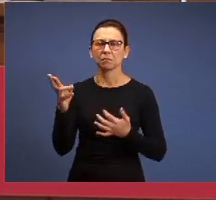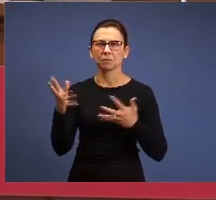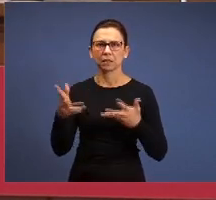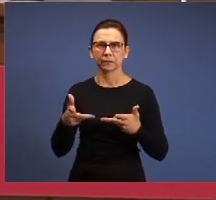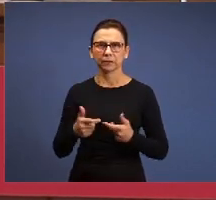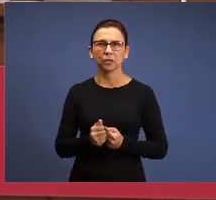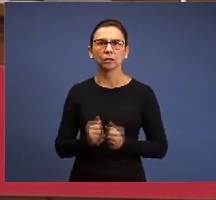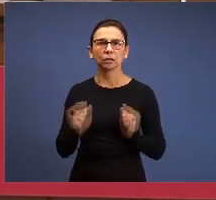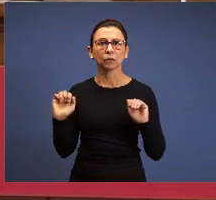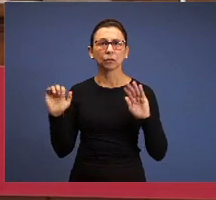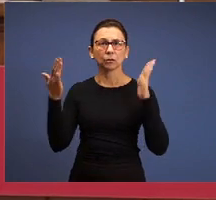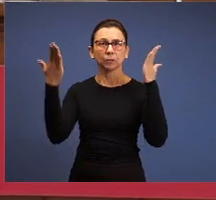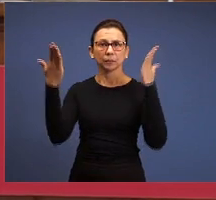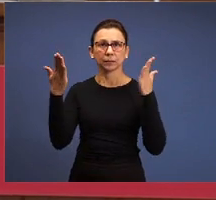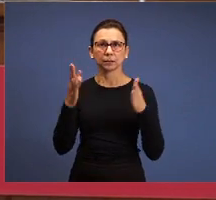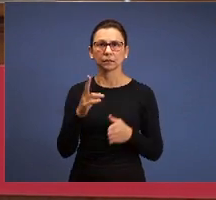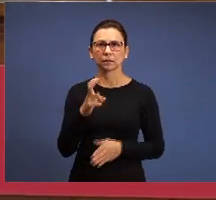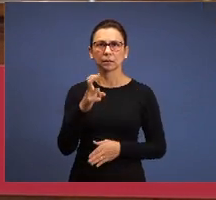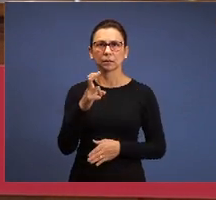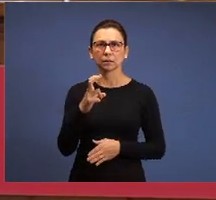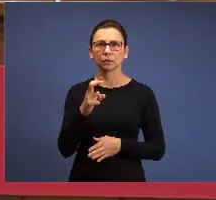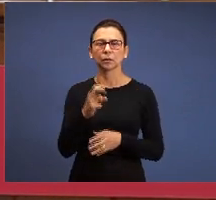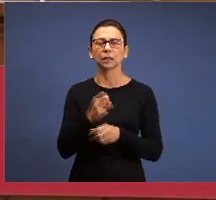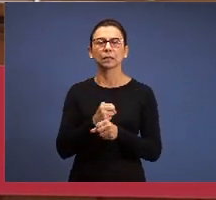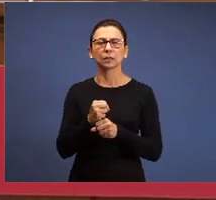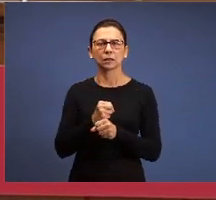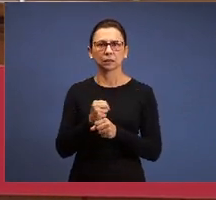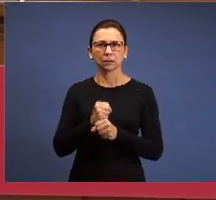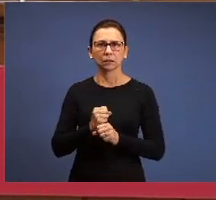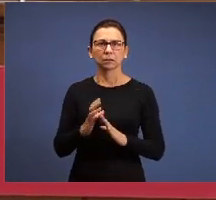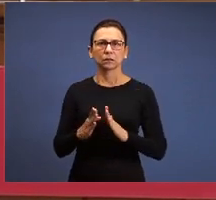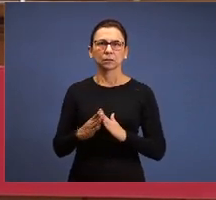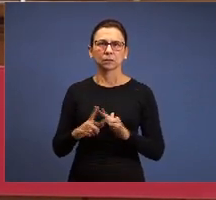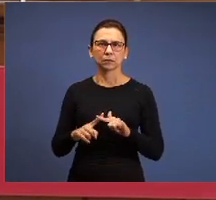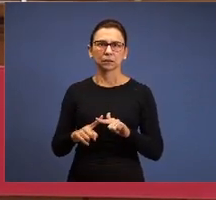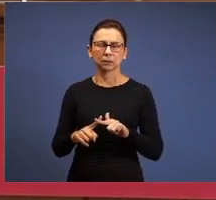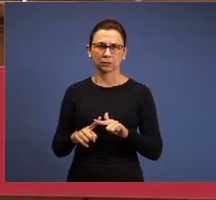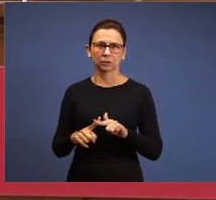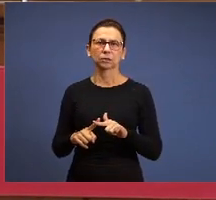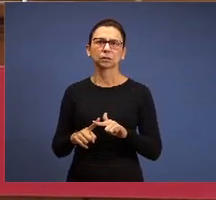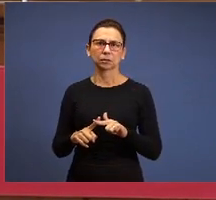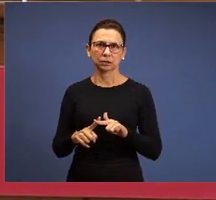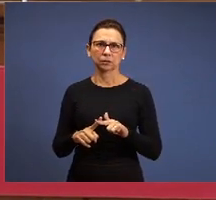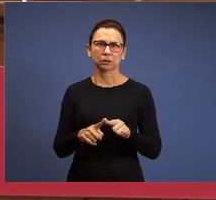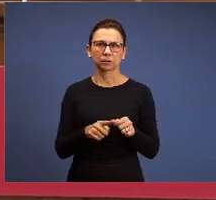50 years of the church; this period which the